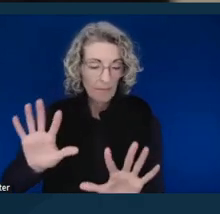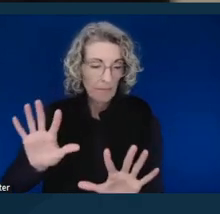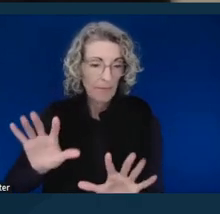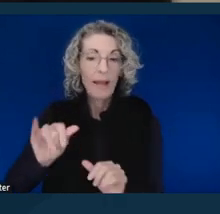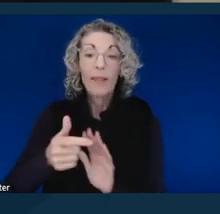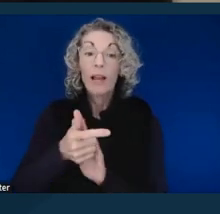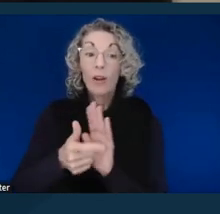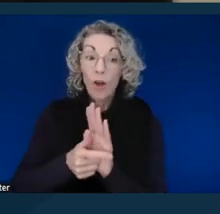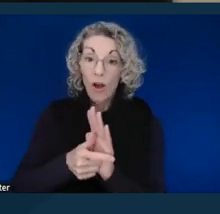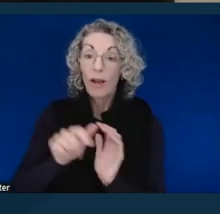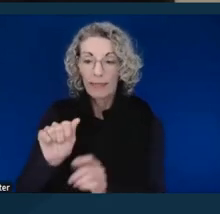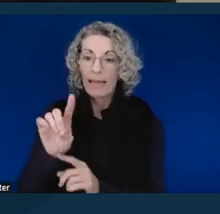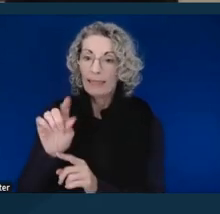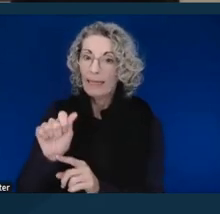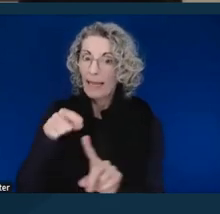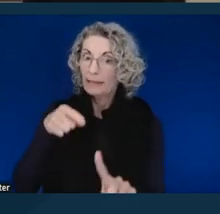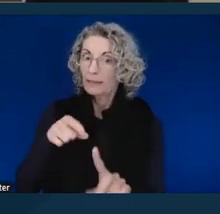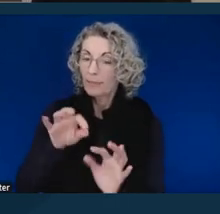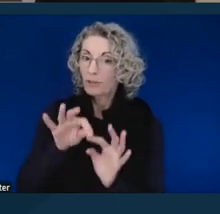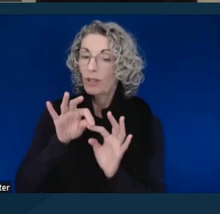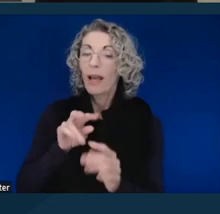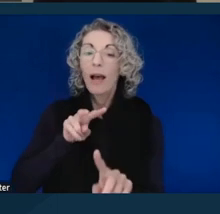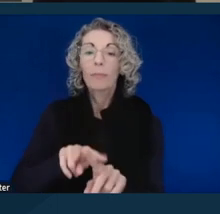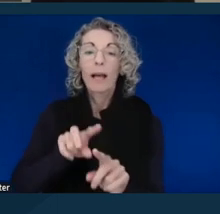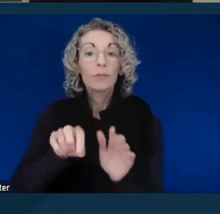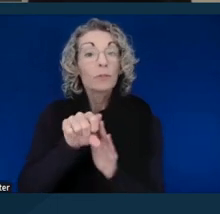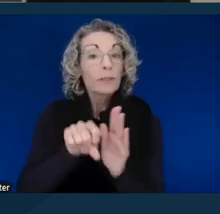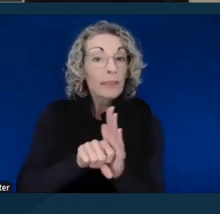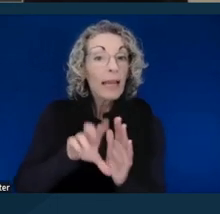in particular applies to state and local public entities.